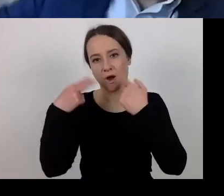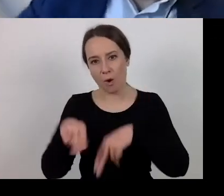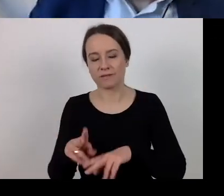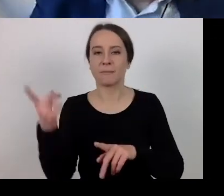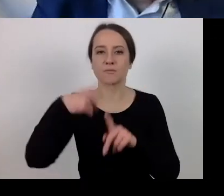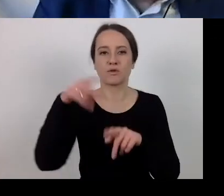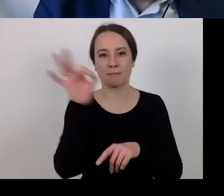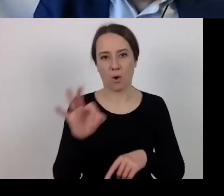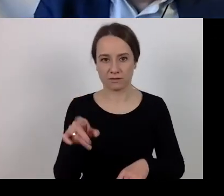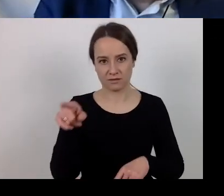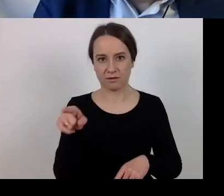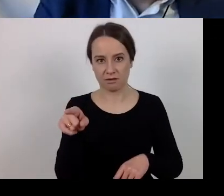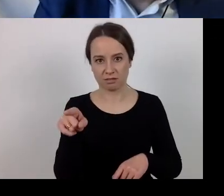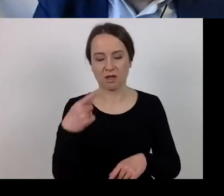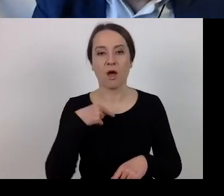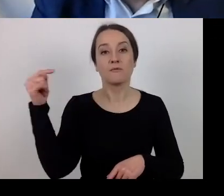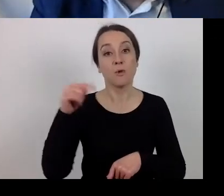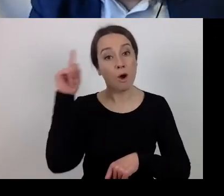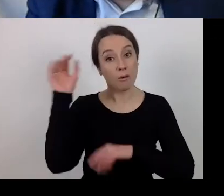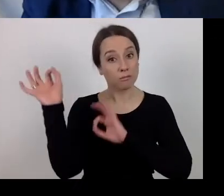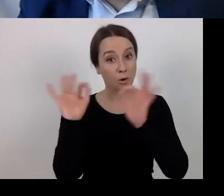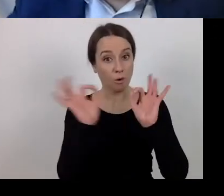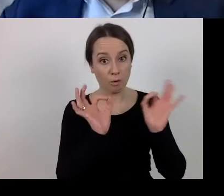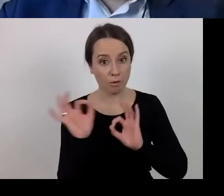Now, information obligations, submitting the required information.